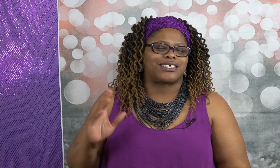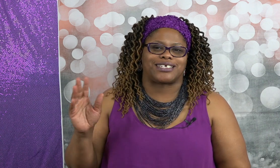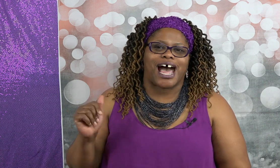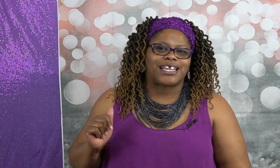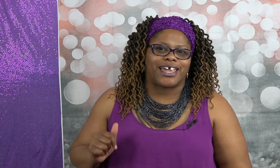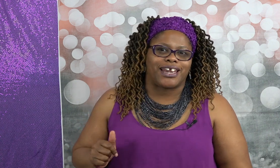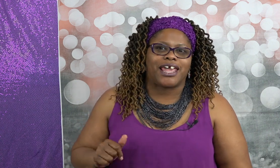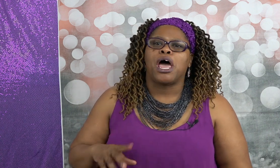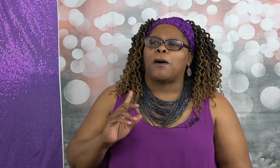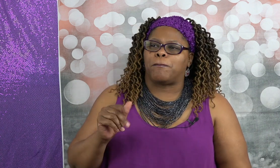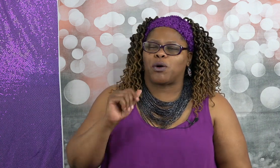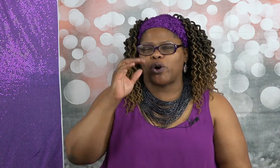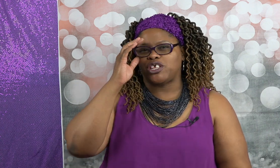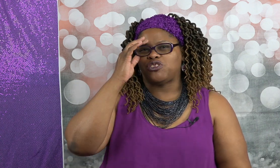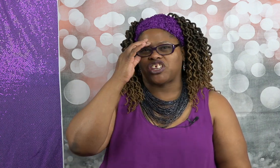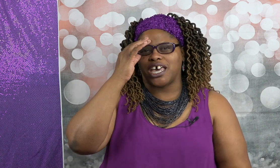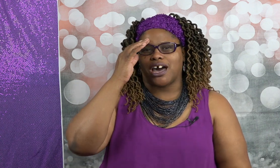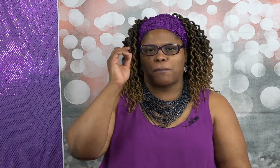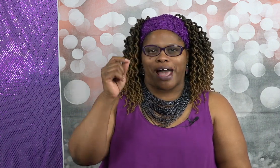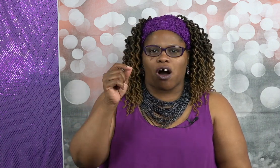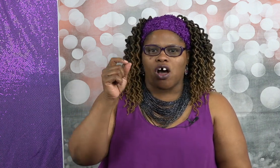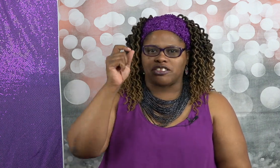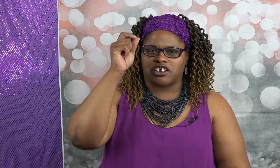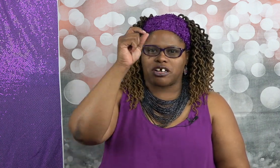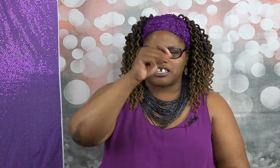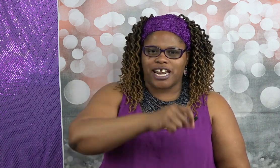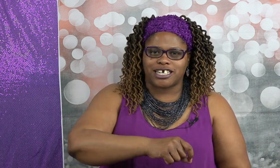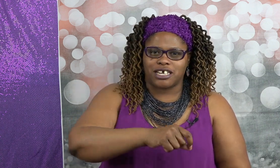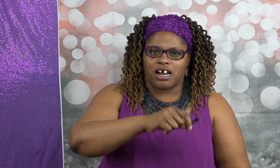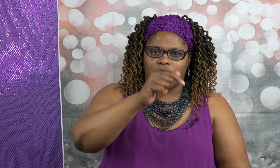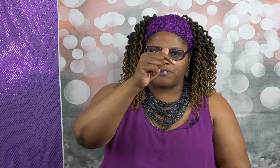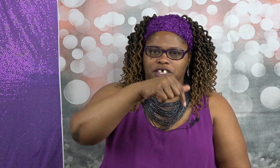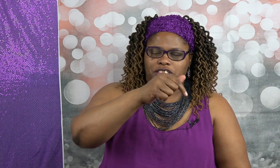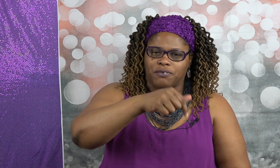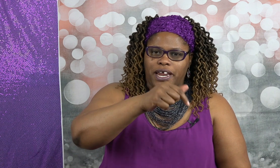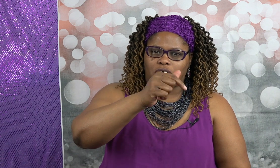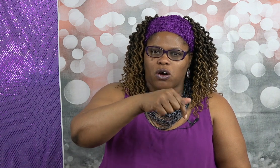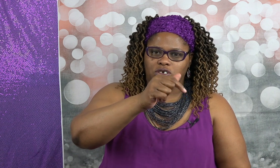it's $1.00 in it but when you think about the connection of the three goals